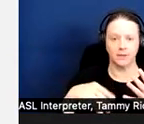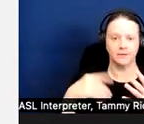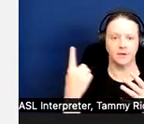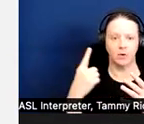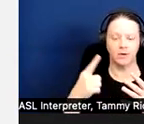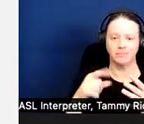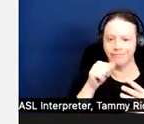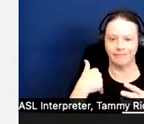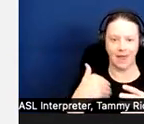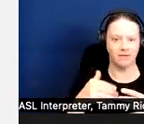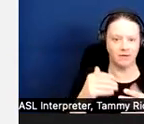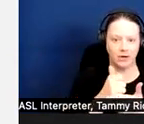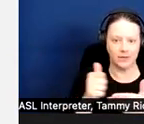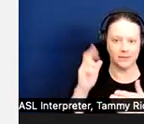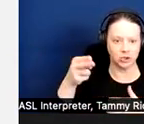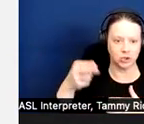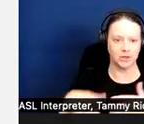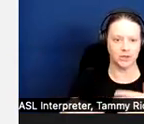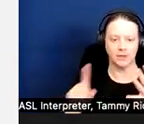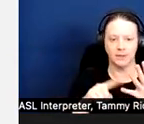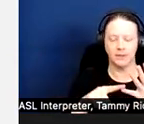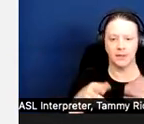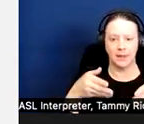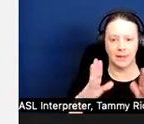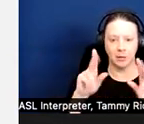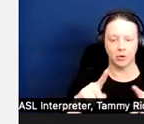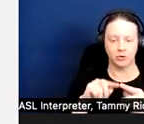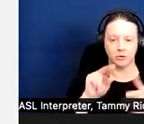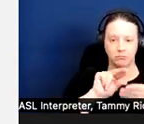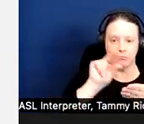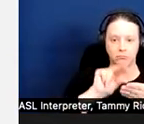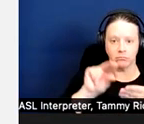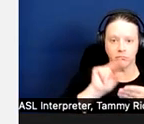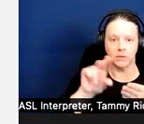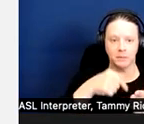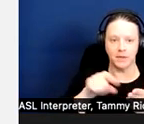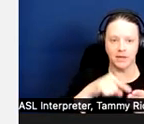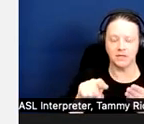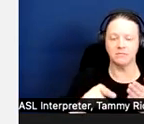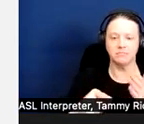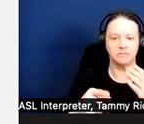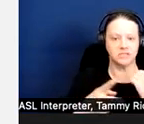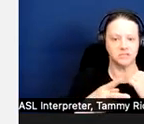to pay their security deposit in installments; or allowing a tenant to break a lease early